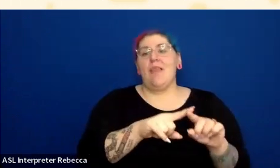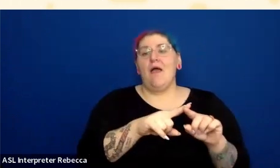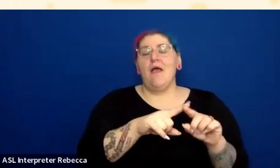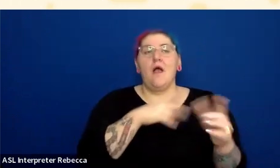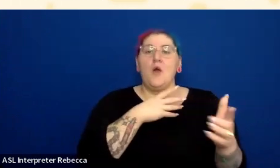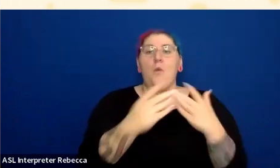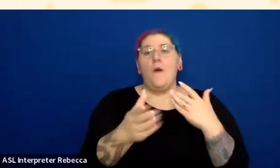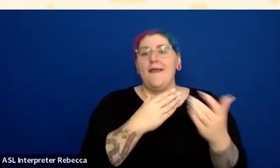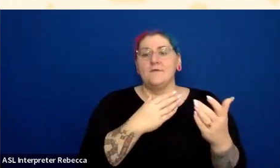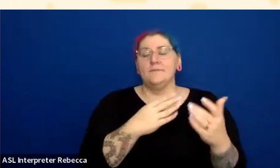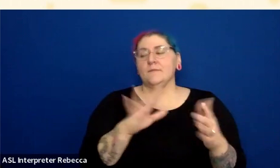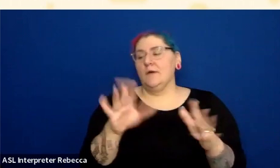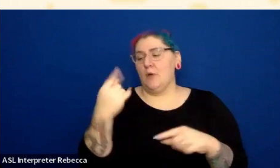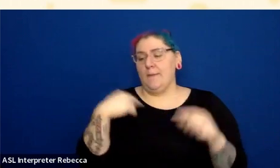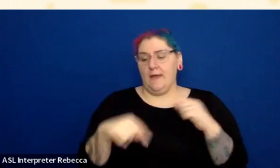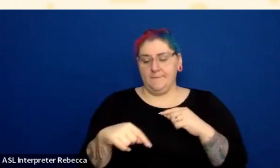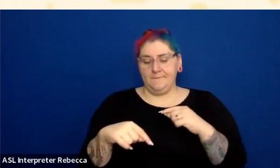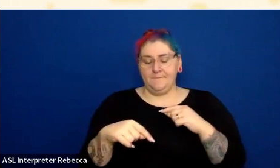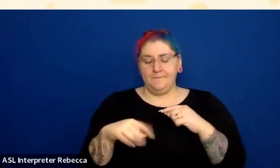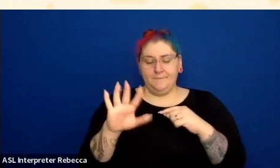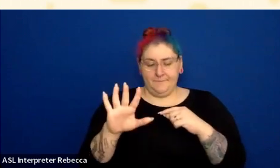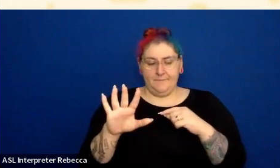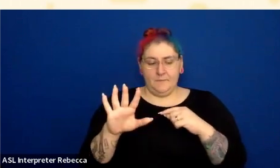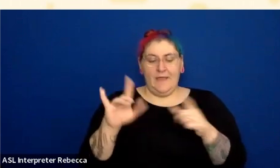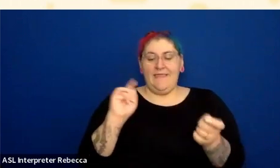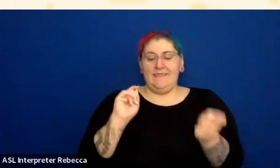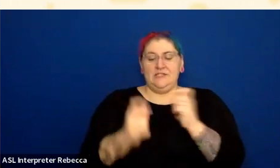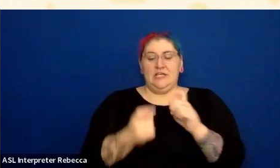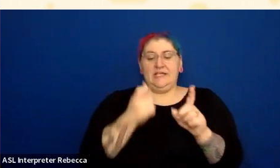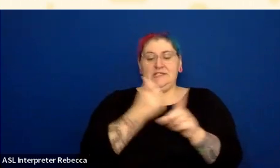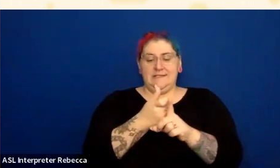that the change actually does direct you to that thing.